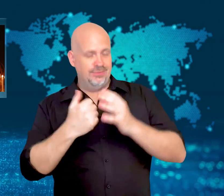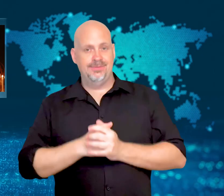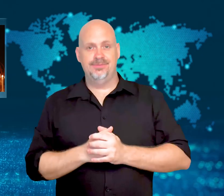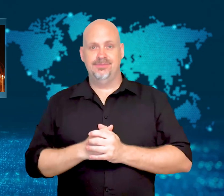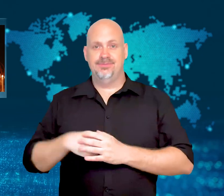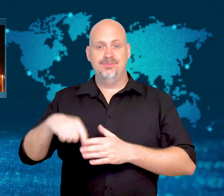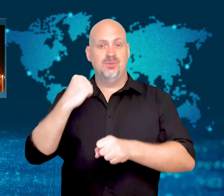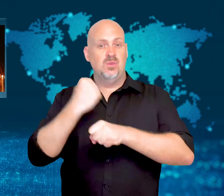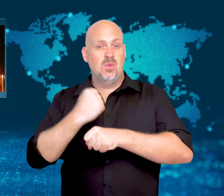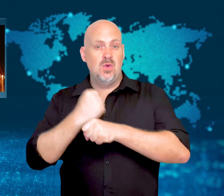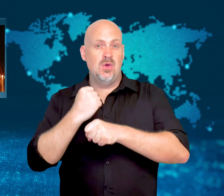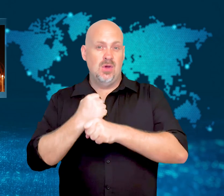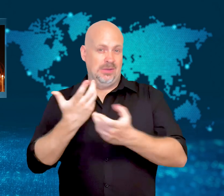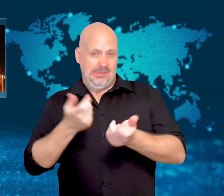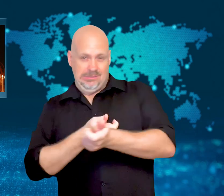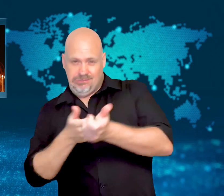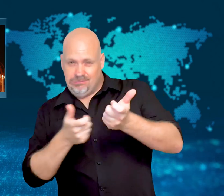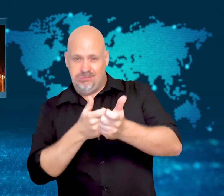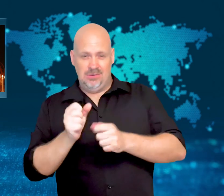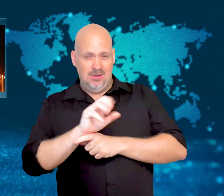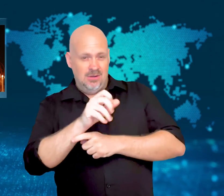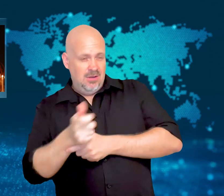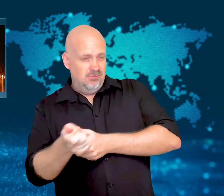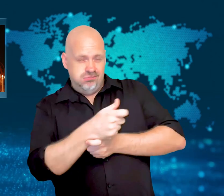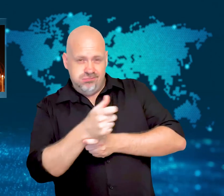coming from several containers.